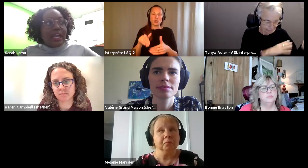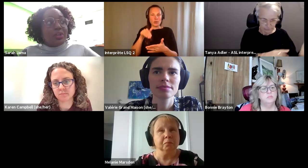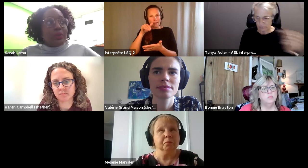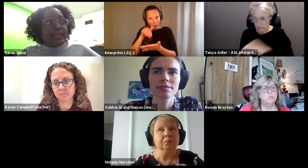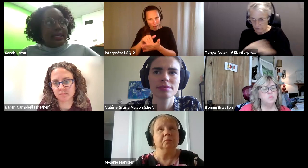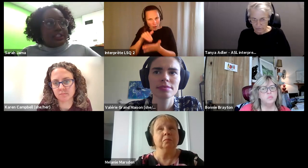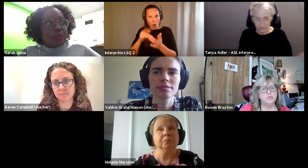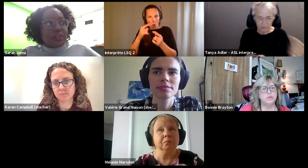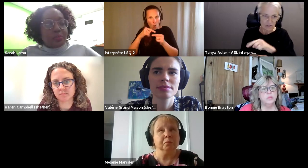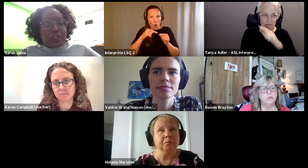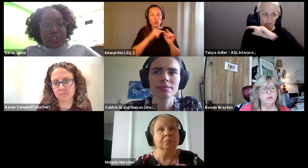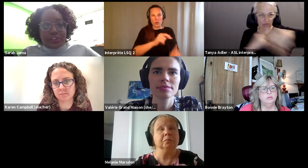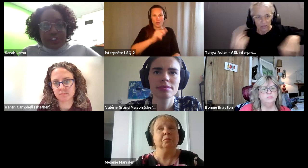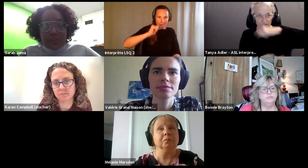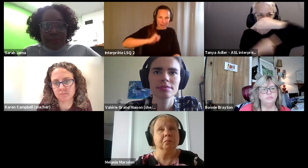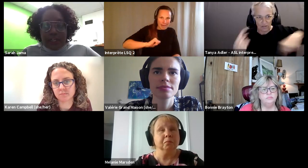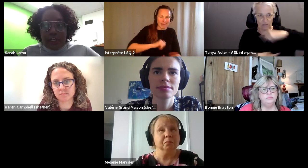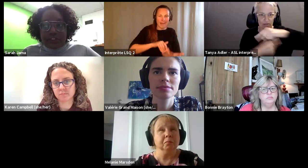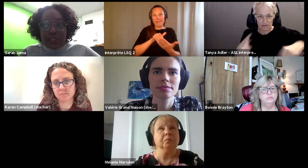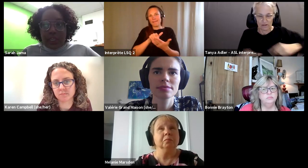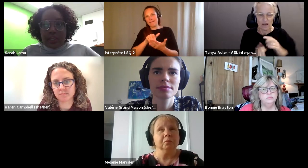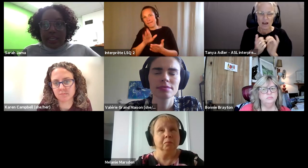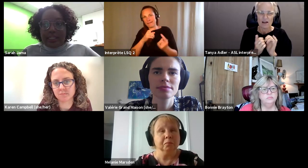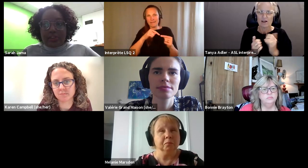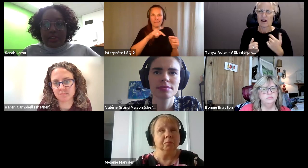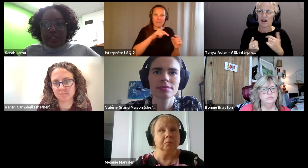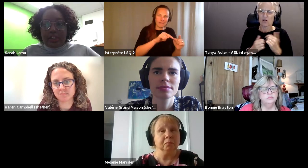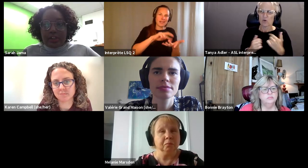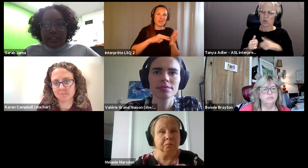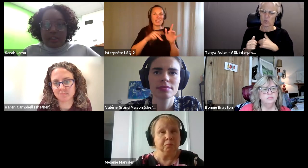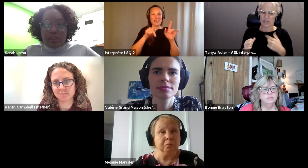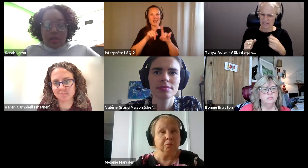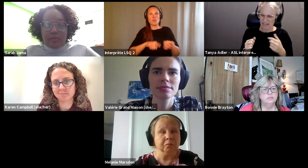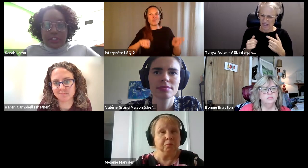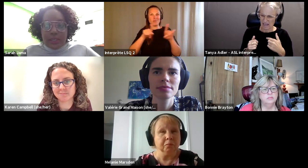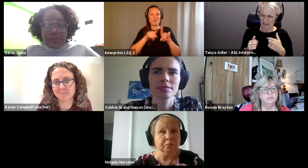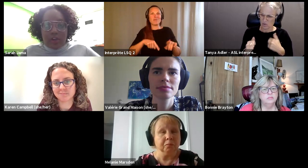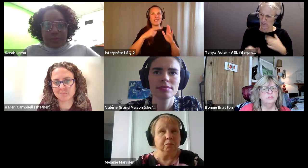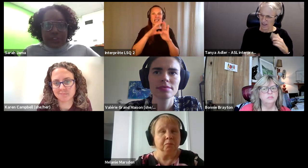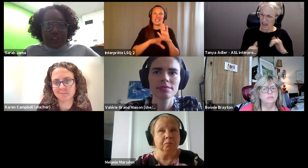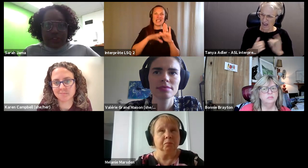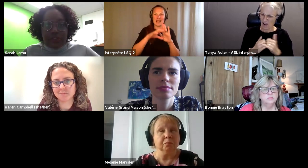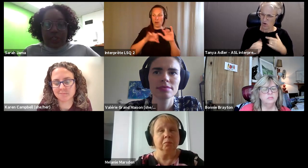Sarah Jama: How can we as frontline workers service providers get into the nitty gritty of these types of conversations.